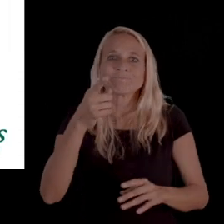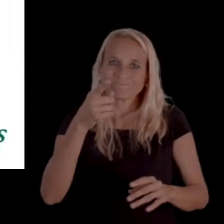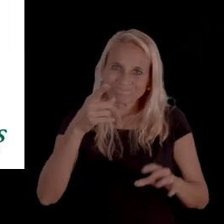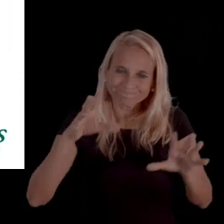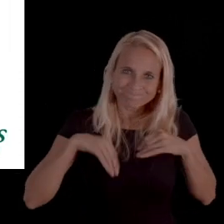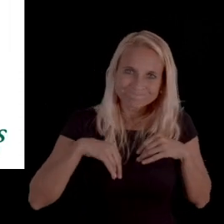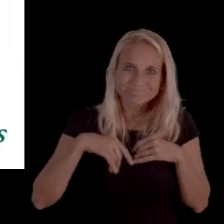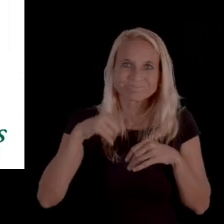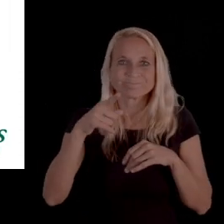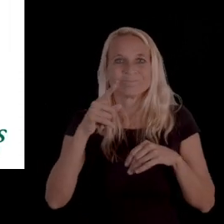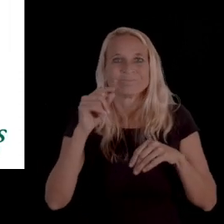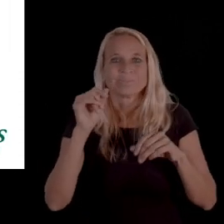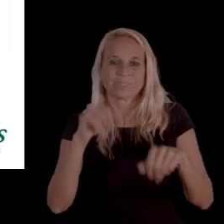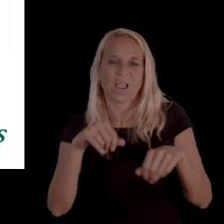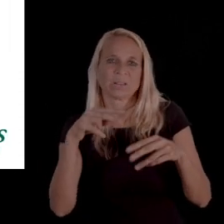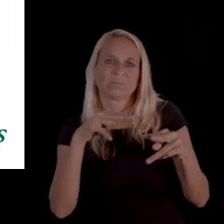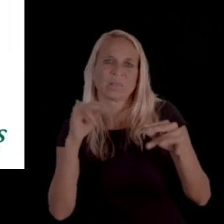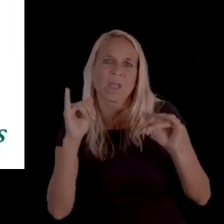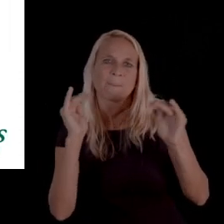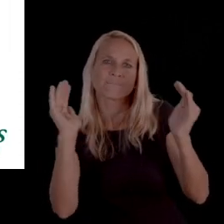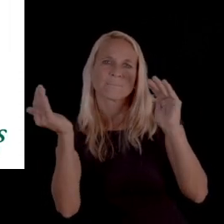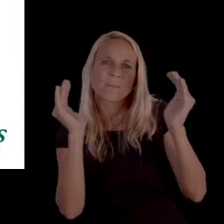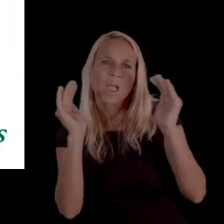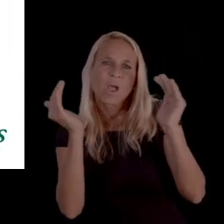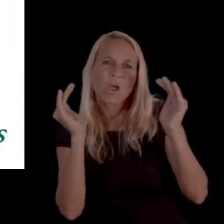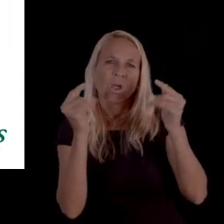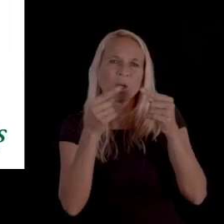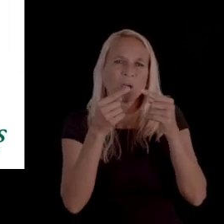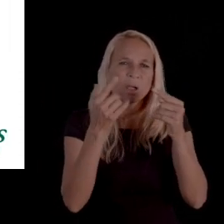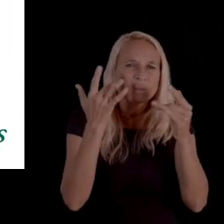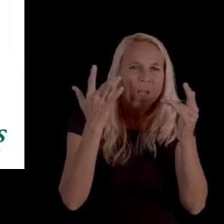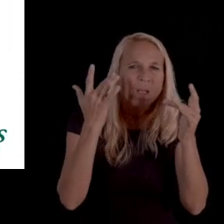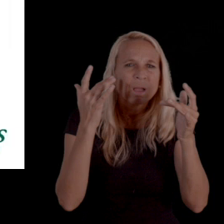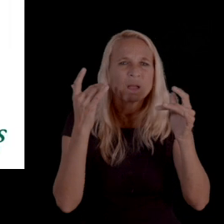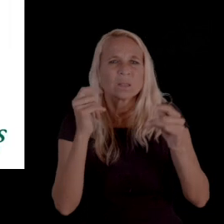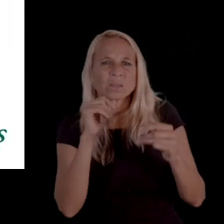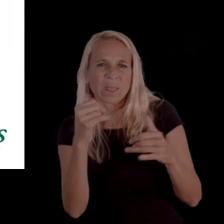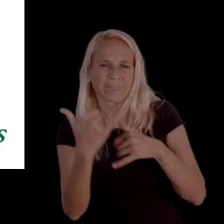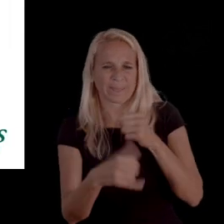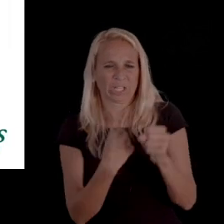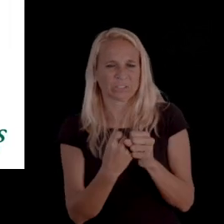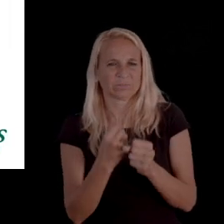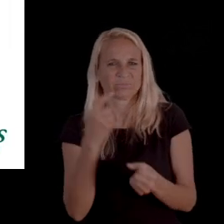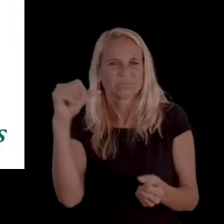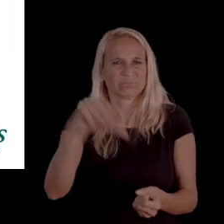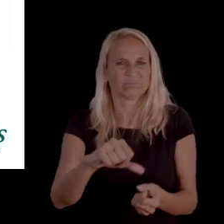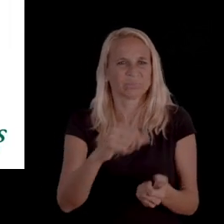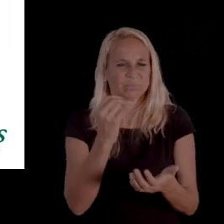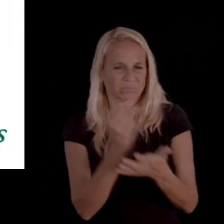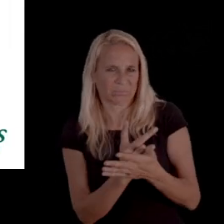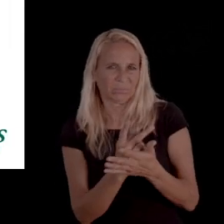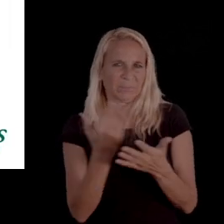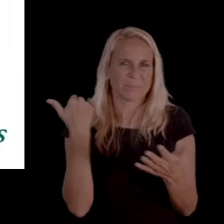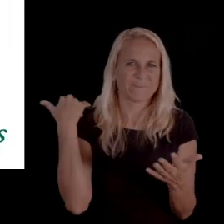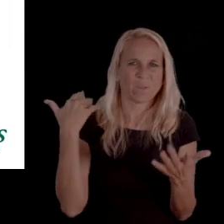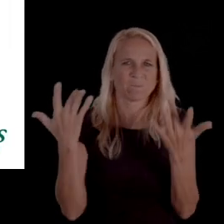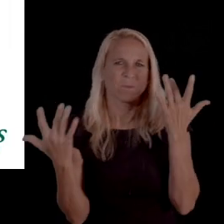that shows that you were eligible to kind of compare and/or contrast why potentially this year